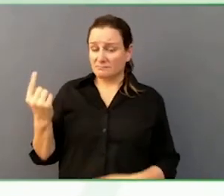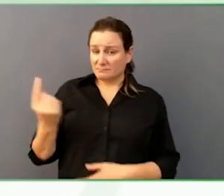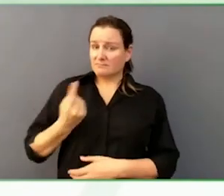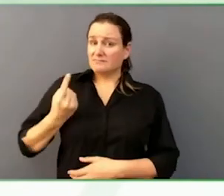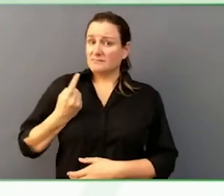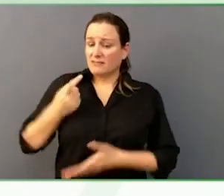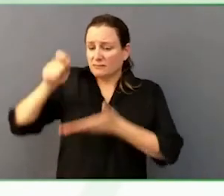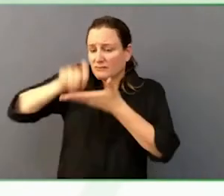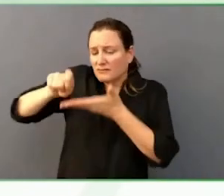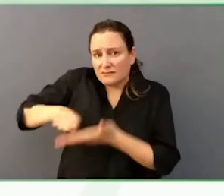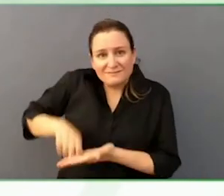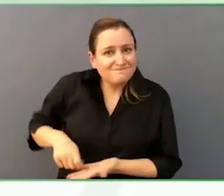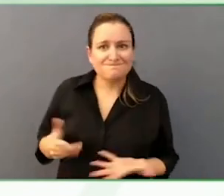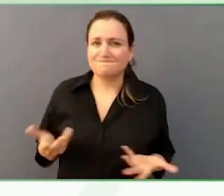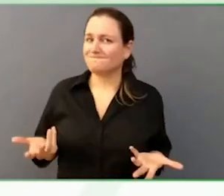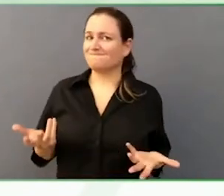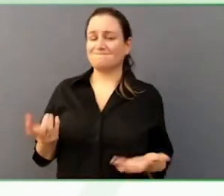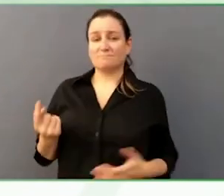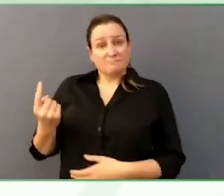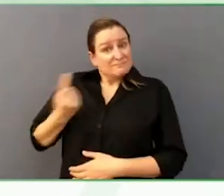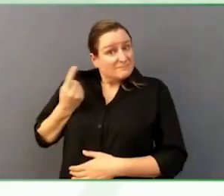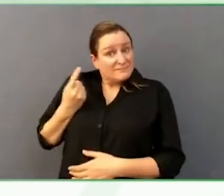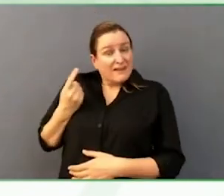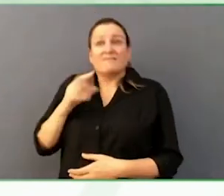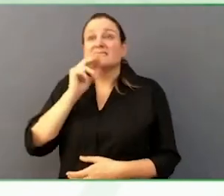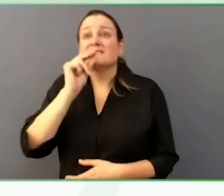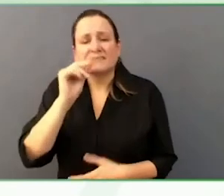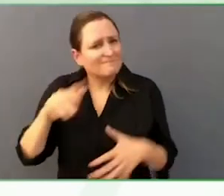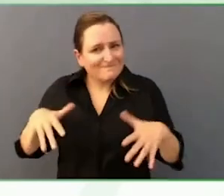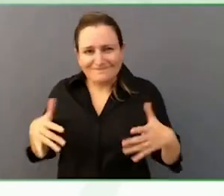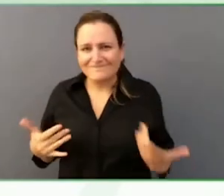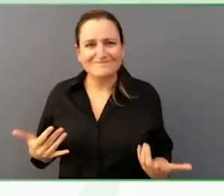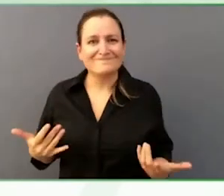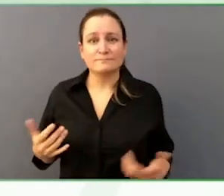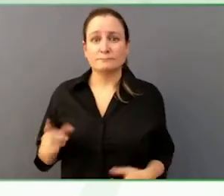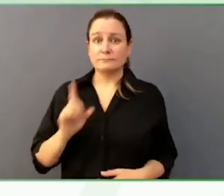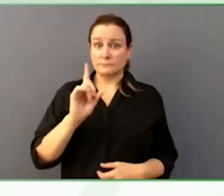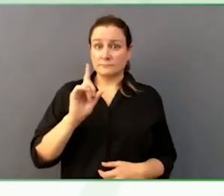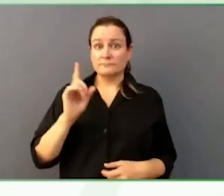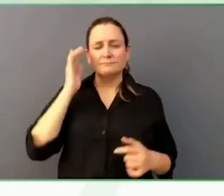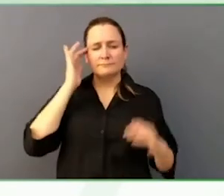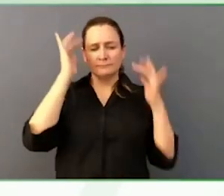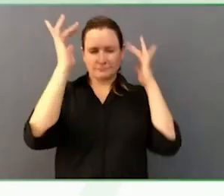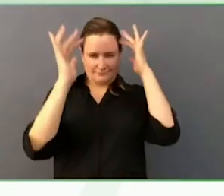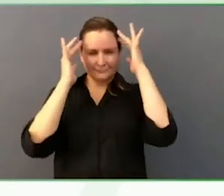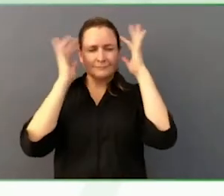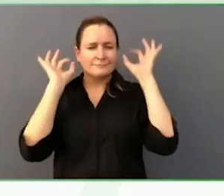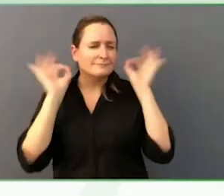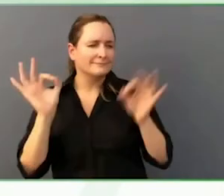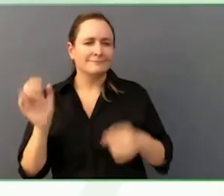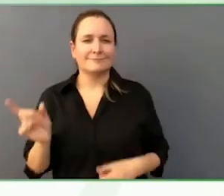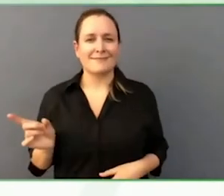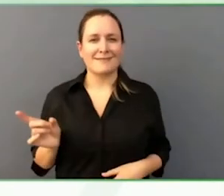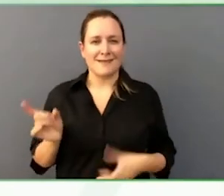He is able to write something that the content is so well done that it is published, well researched.